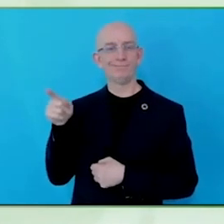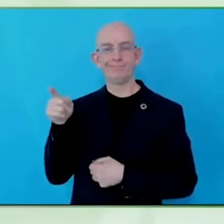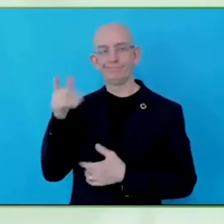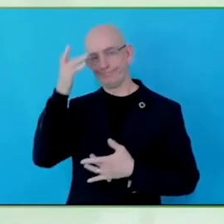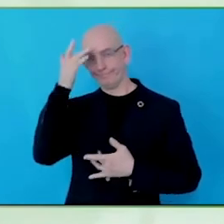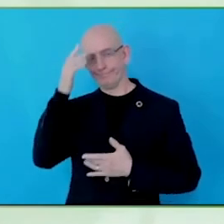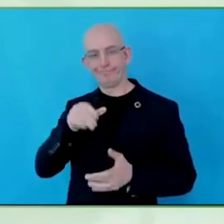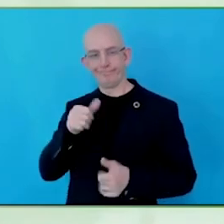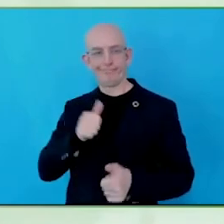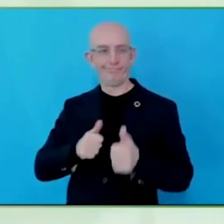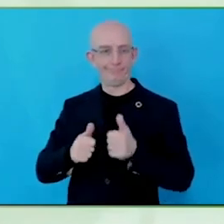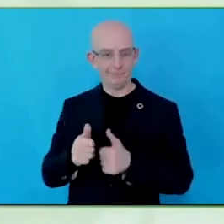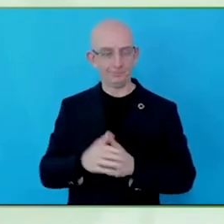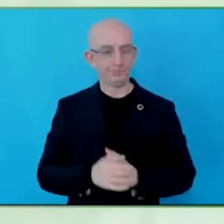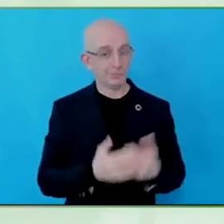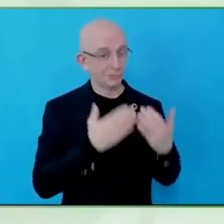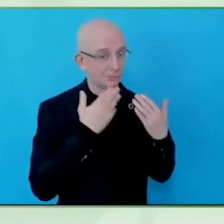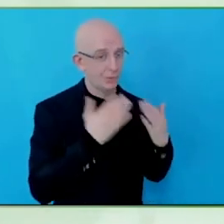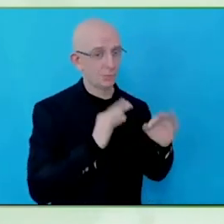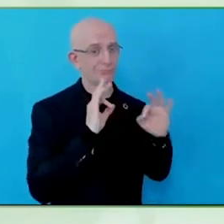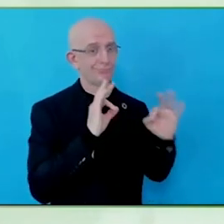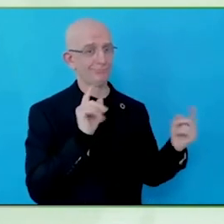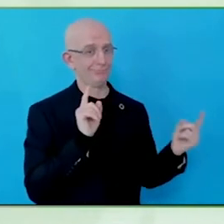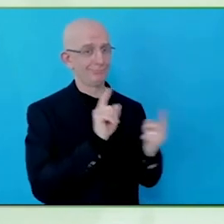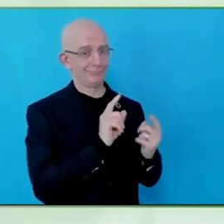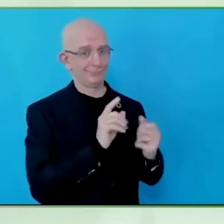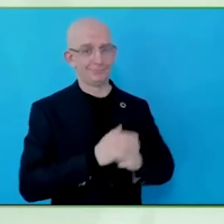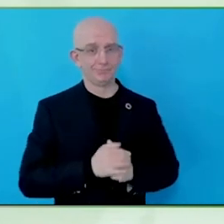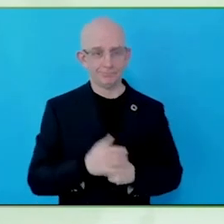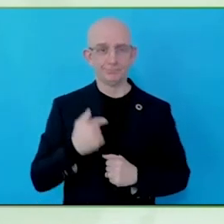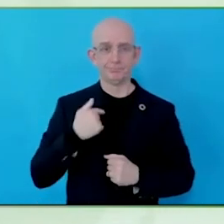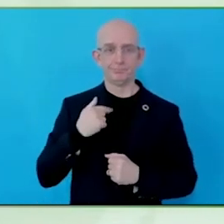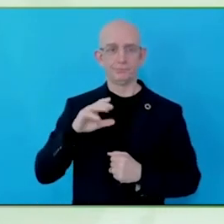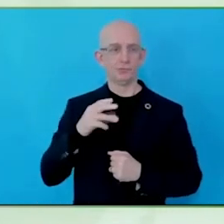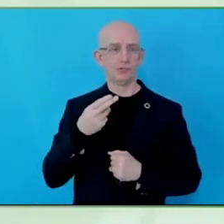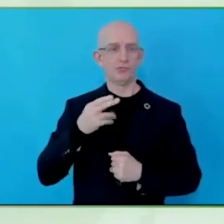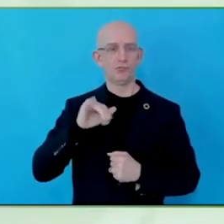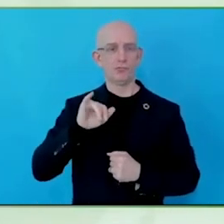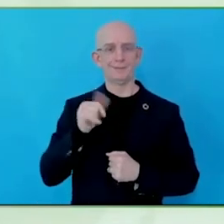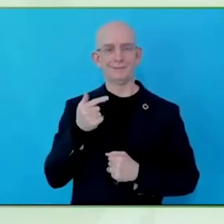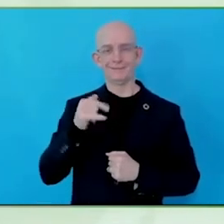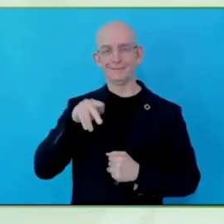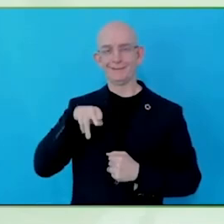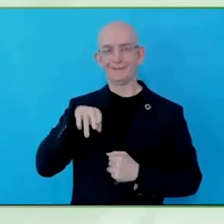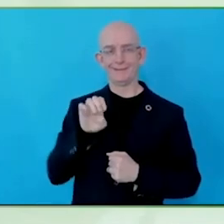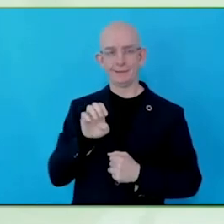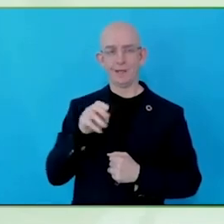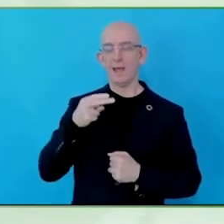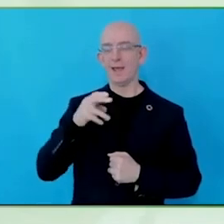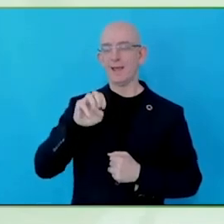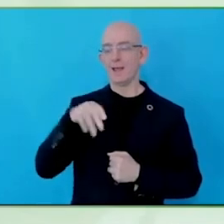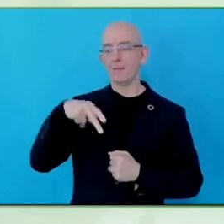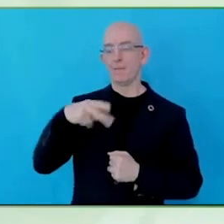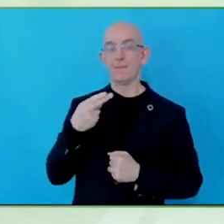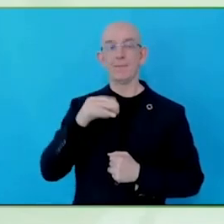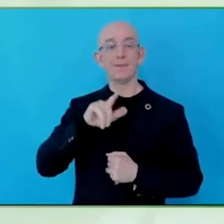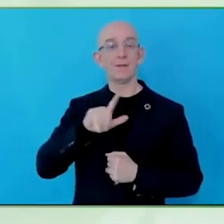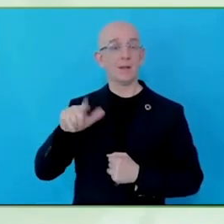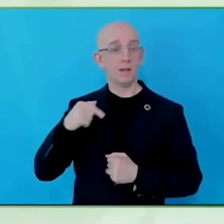and the perspectives of disabled and older individuals into design and innovation. Josh? Thank you, delighted to be here.